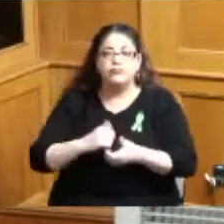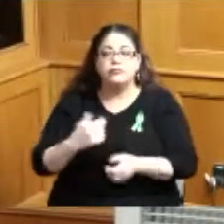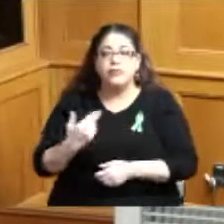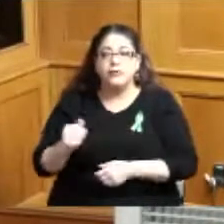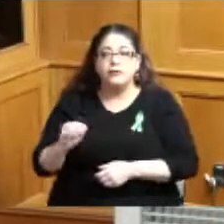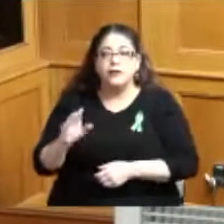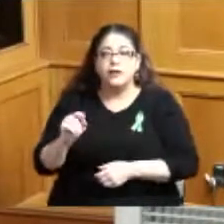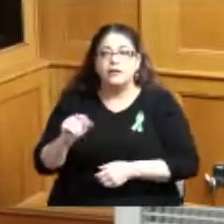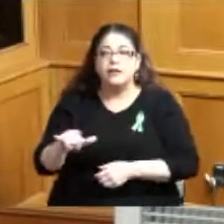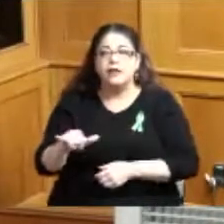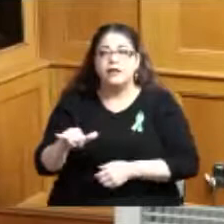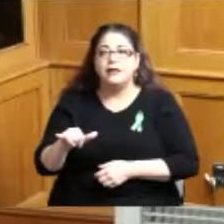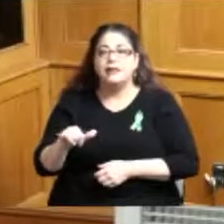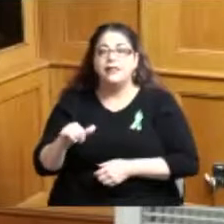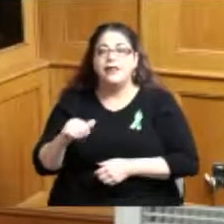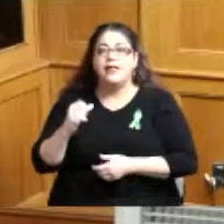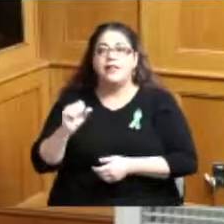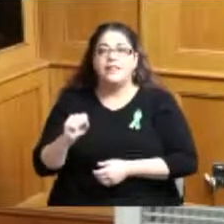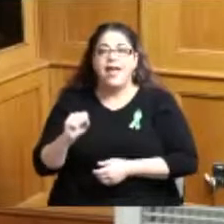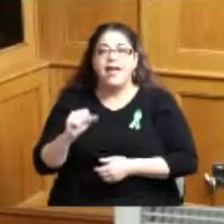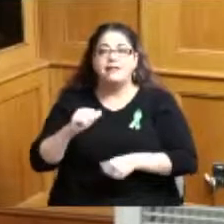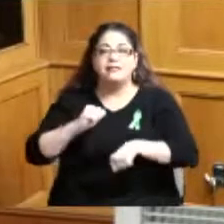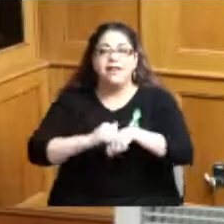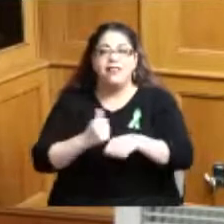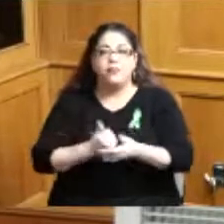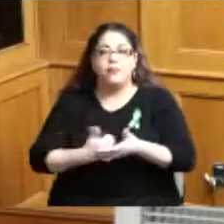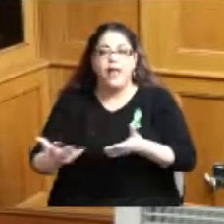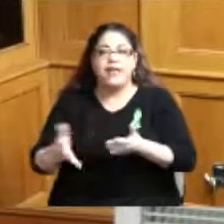known as the solid waste district and I just wanted to take a minute to share with you how